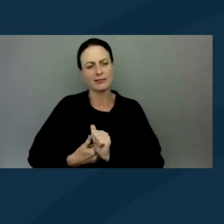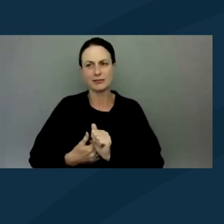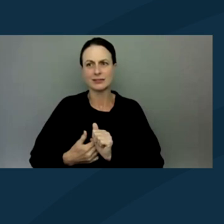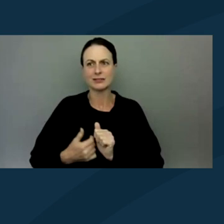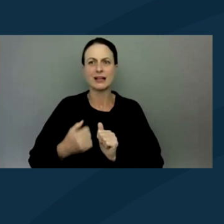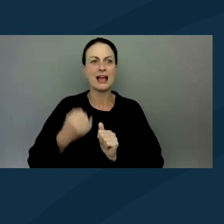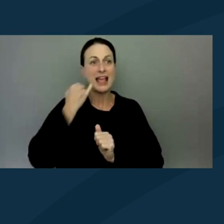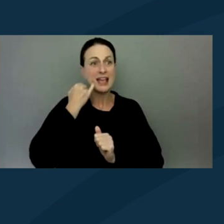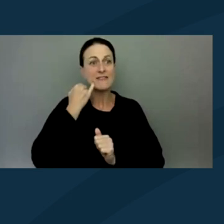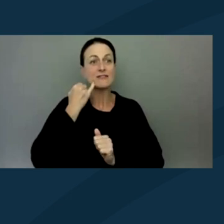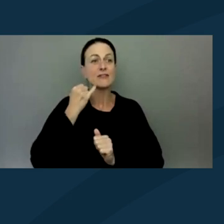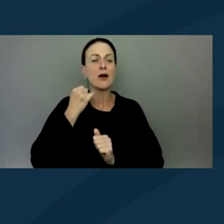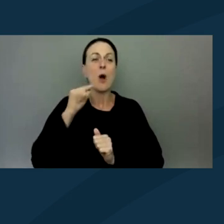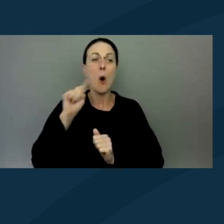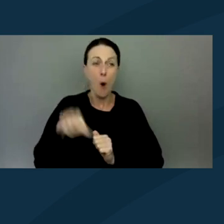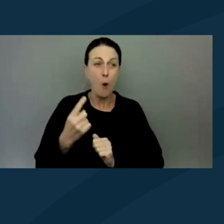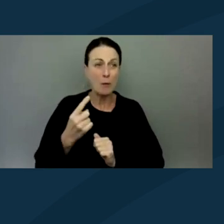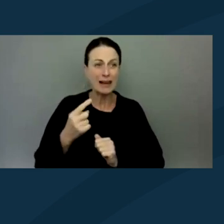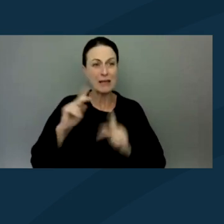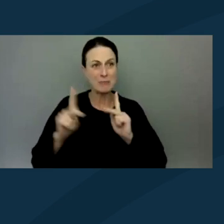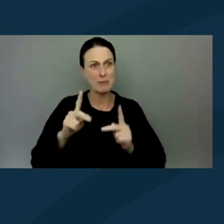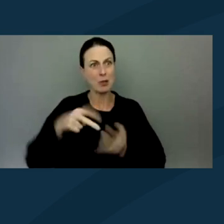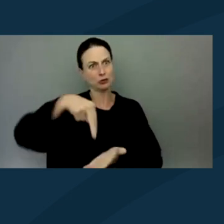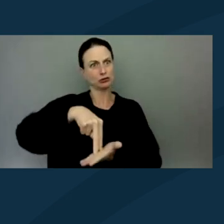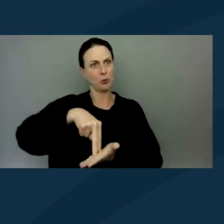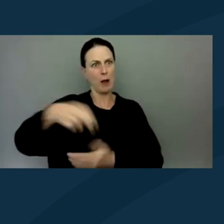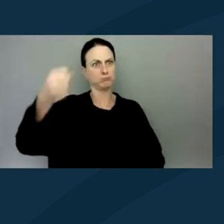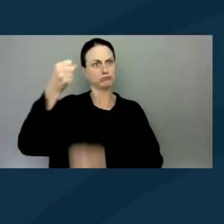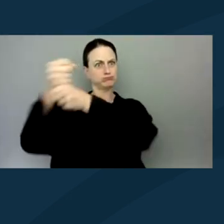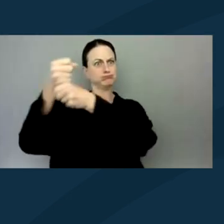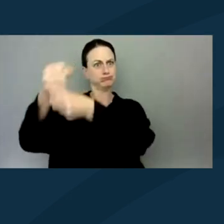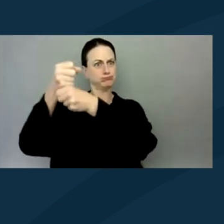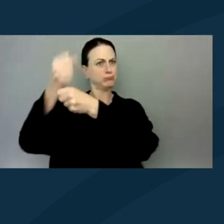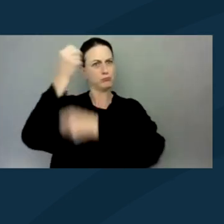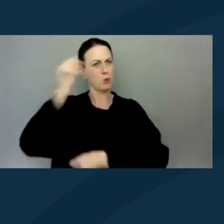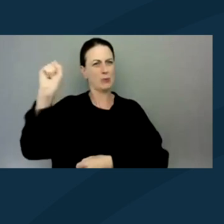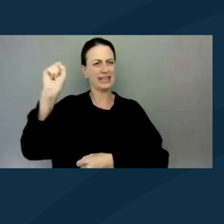as just being the people that show up to the front lines because there's so much work